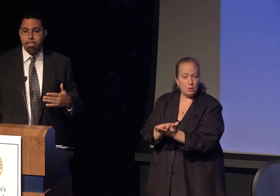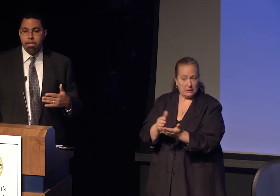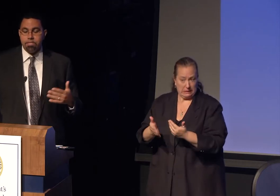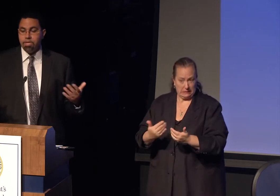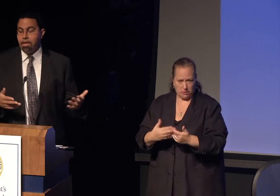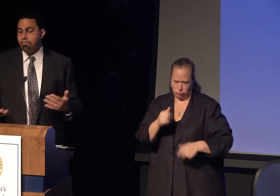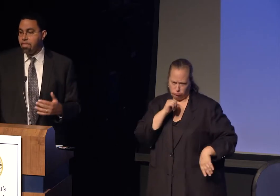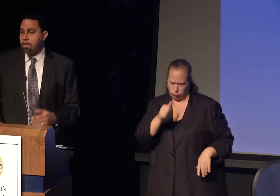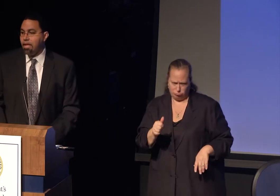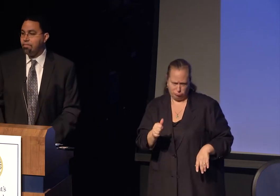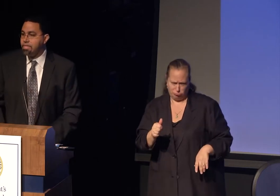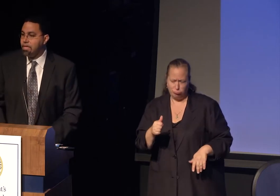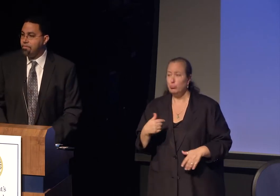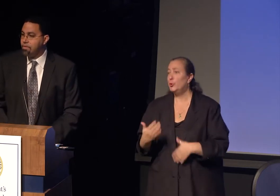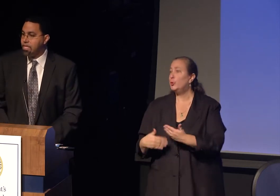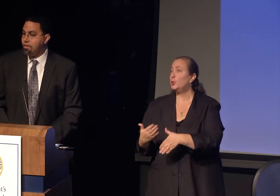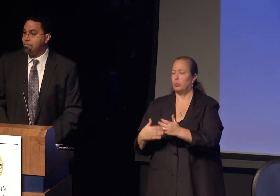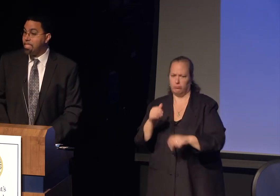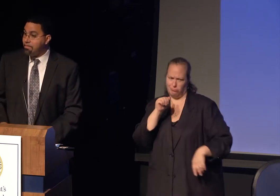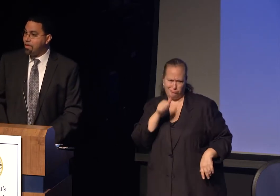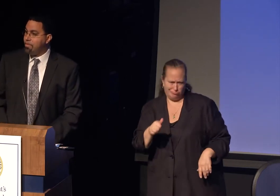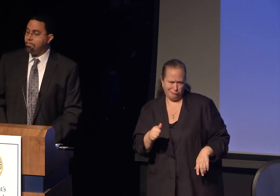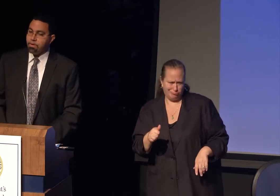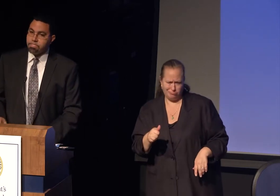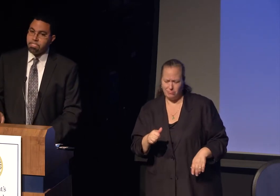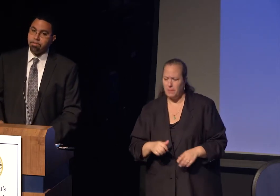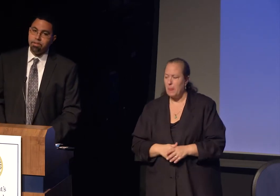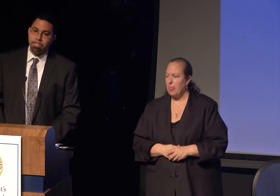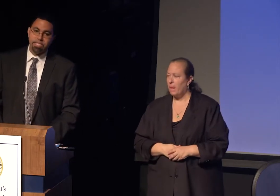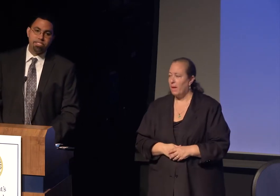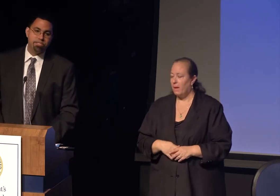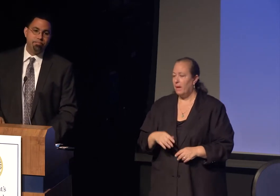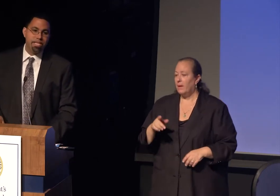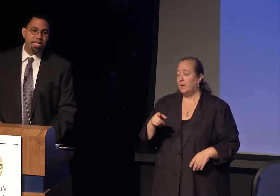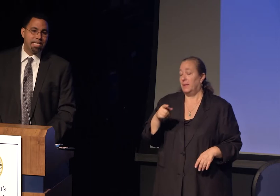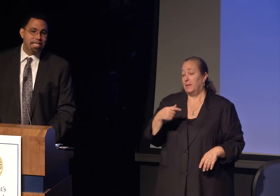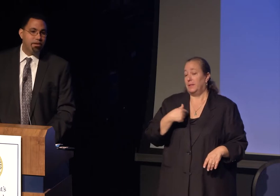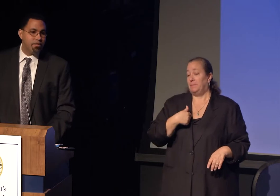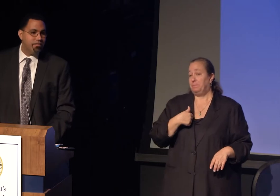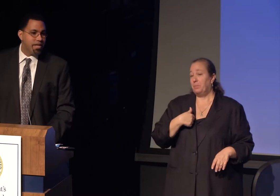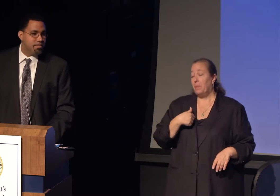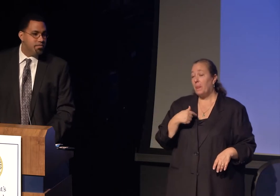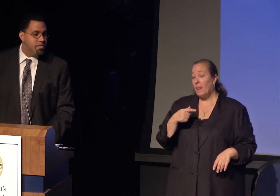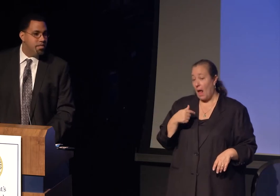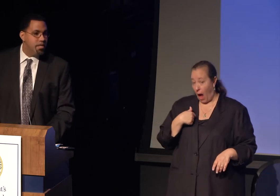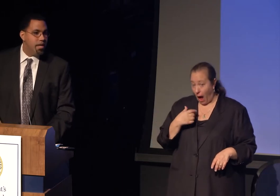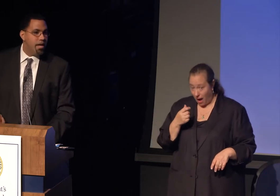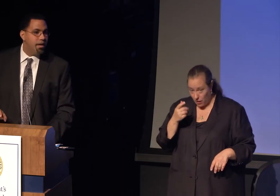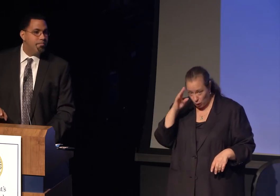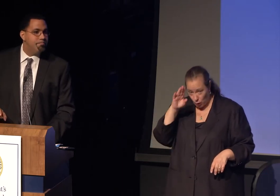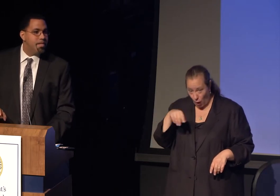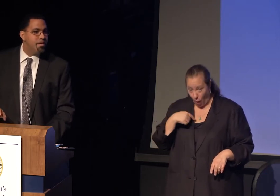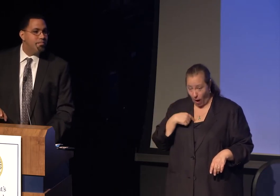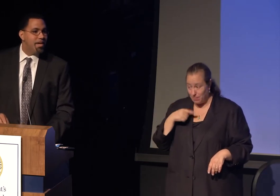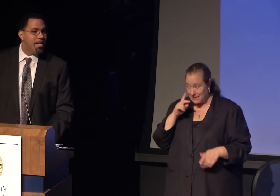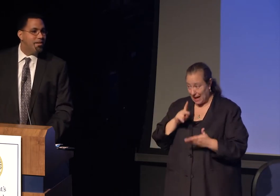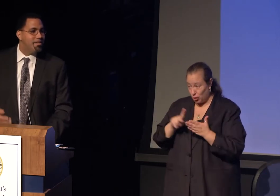Too often, I often tell folks I believe I'm the first Secretary of Education that was kicked out of high school. But...